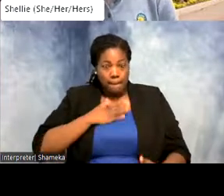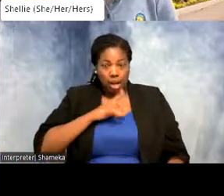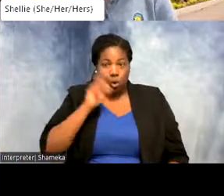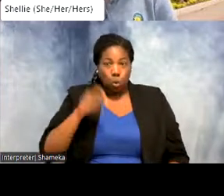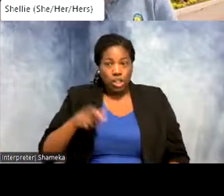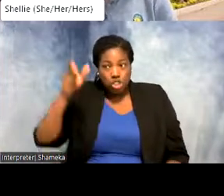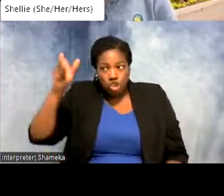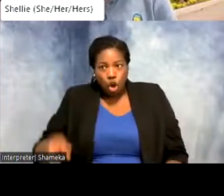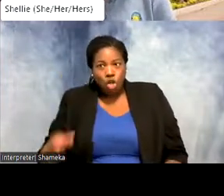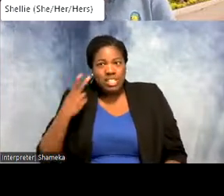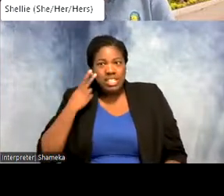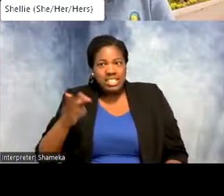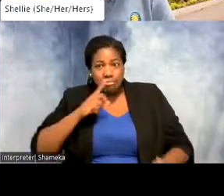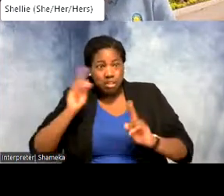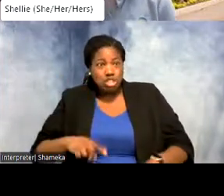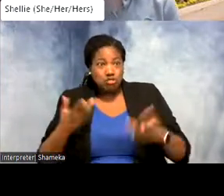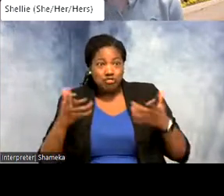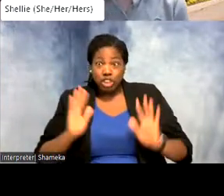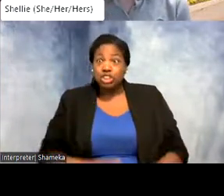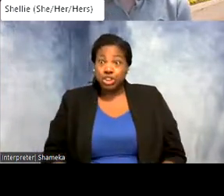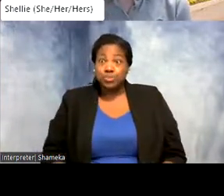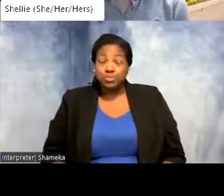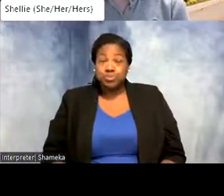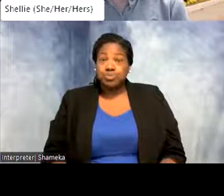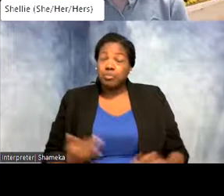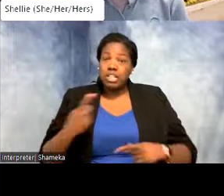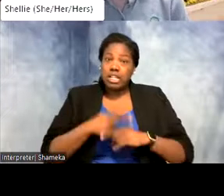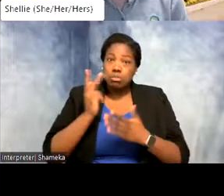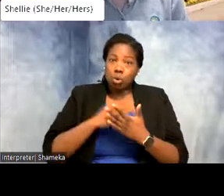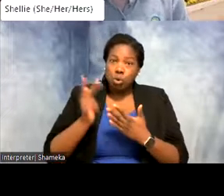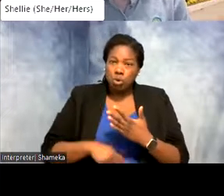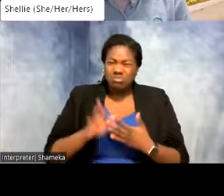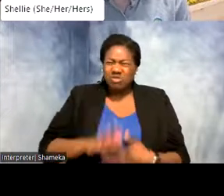to see if your question was already answered. Today's program will be about 45 minutes with